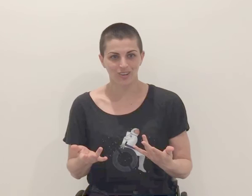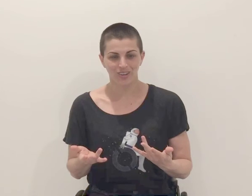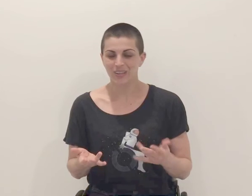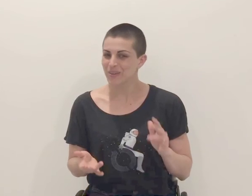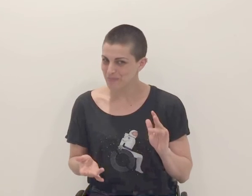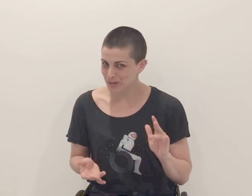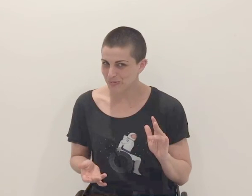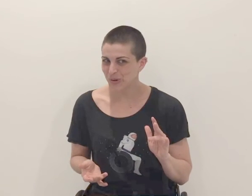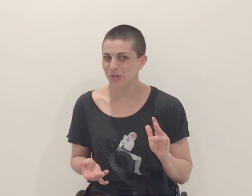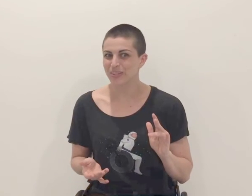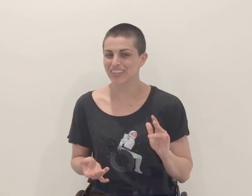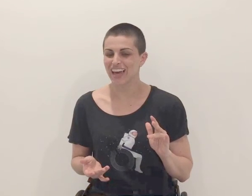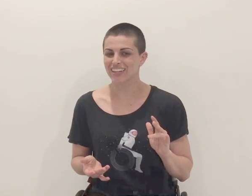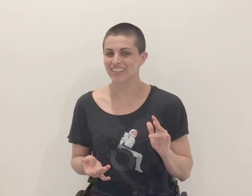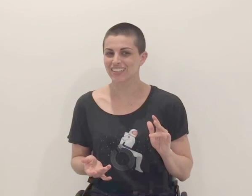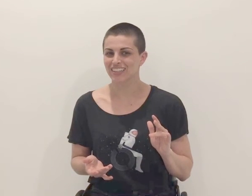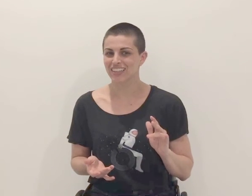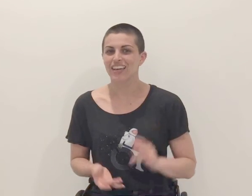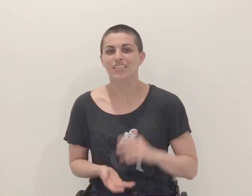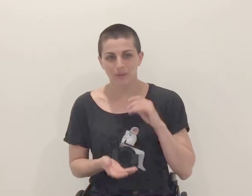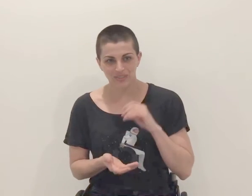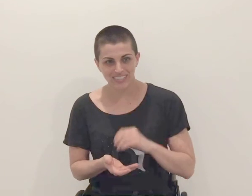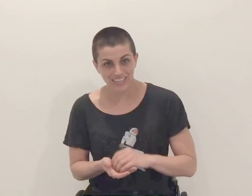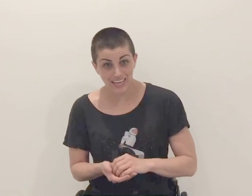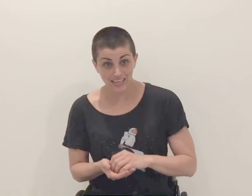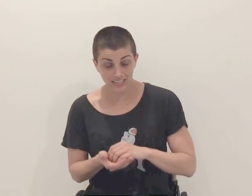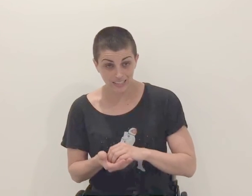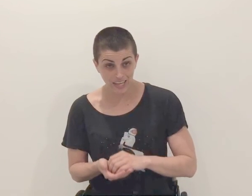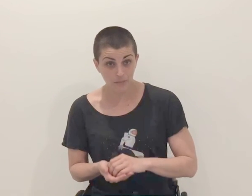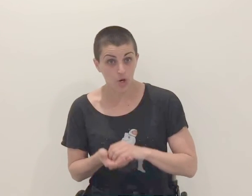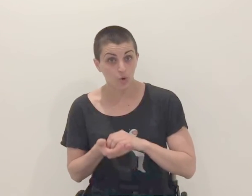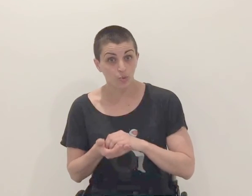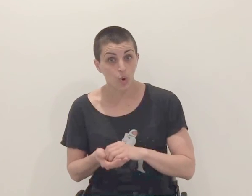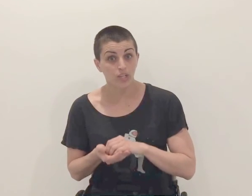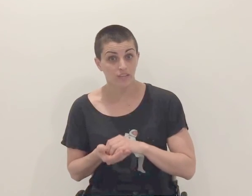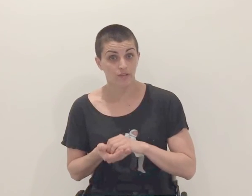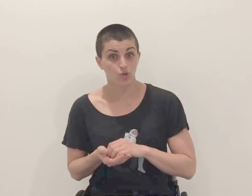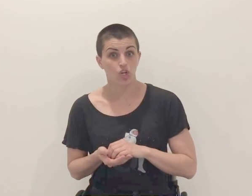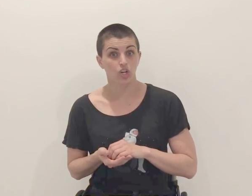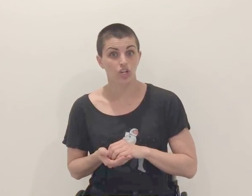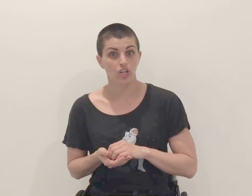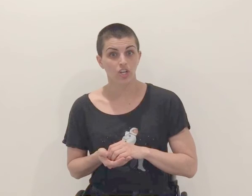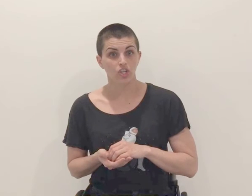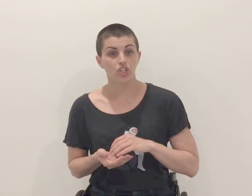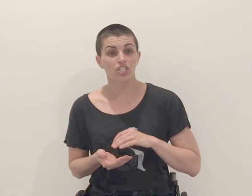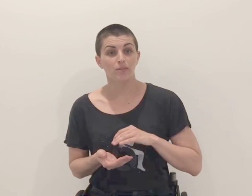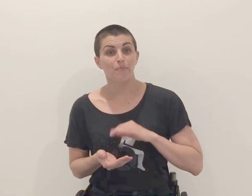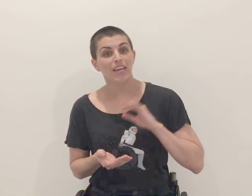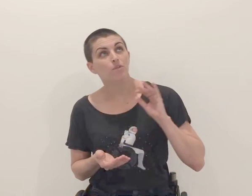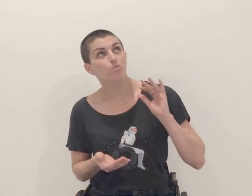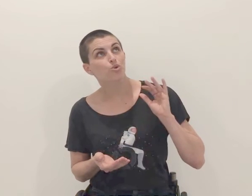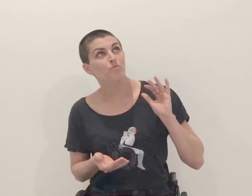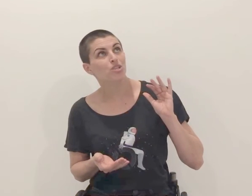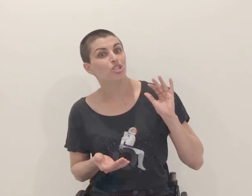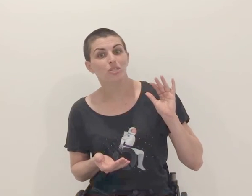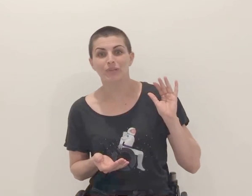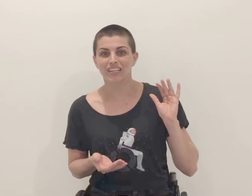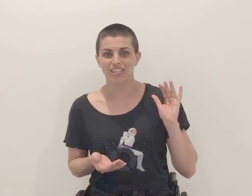But there's more to it than that: it is about staking a claim on our role in the future, just as manned moon missions planted